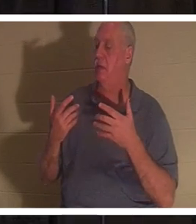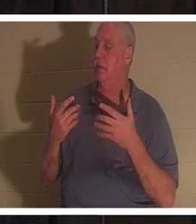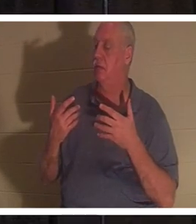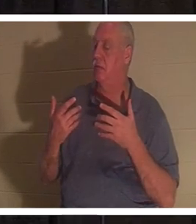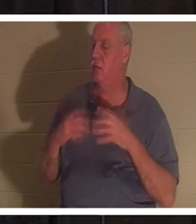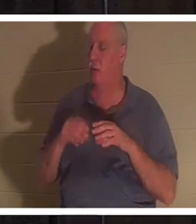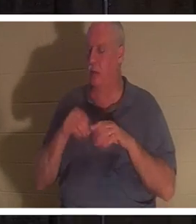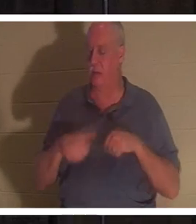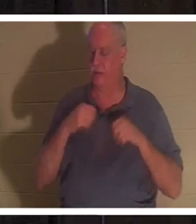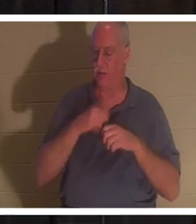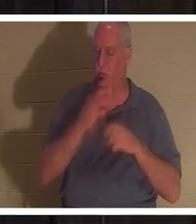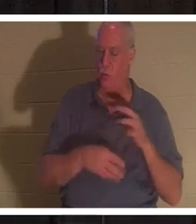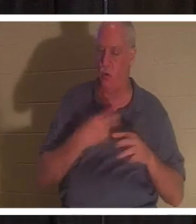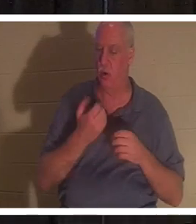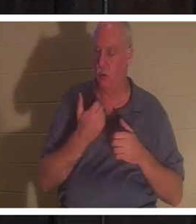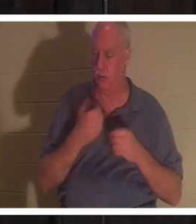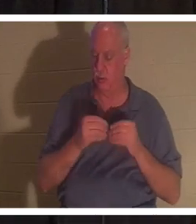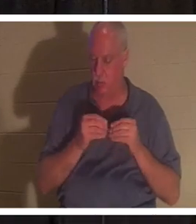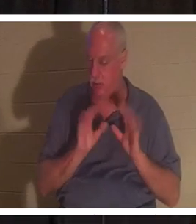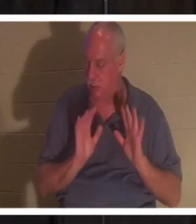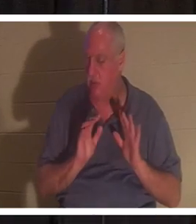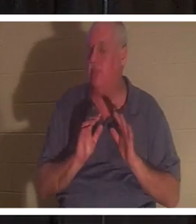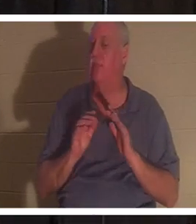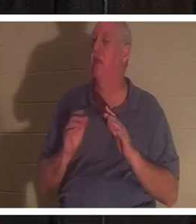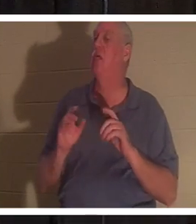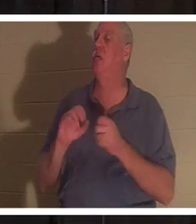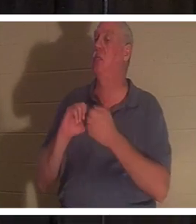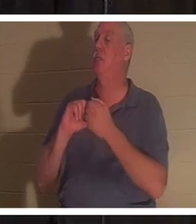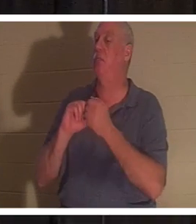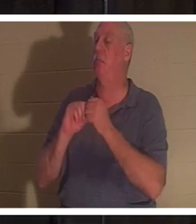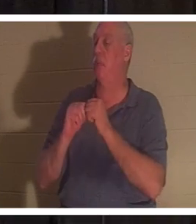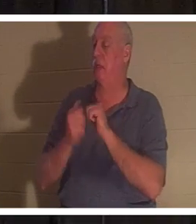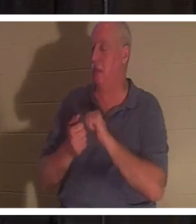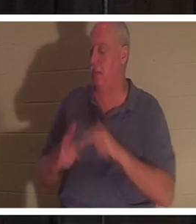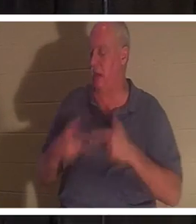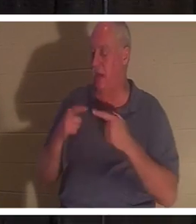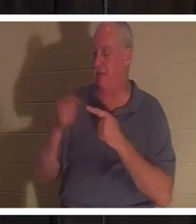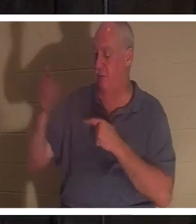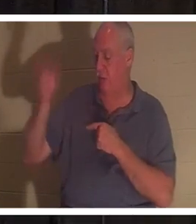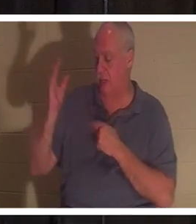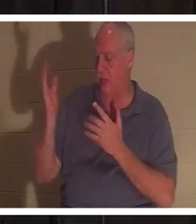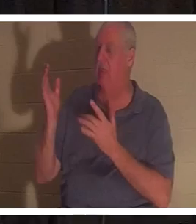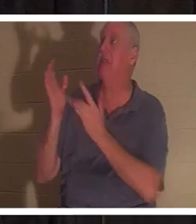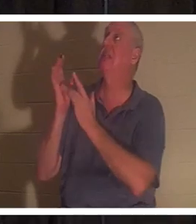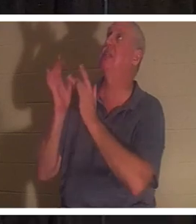You become alive to God. The gift of God comes into your... it's Jesus. He, Himself comes and